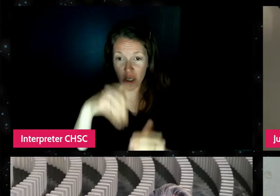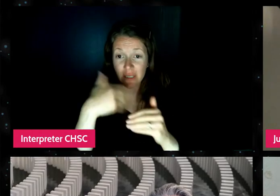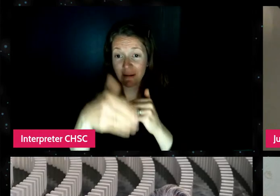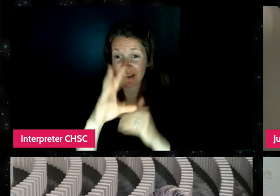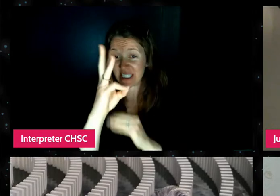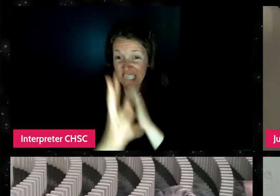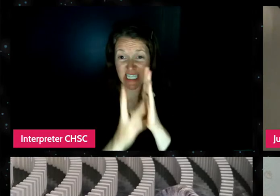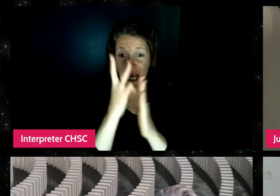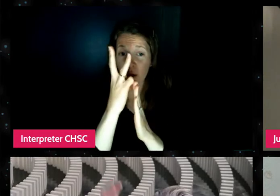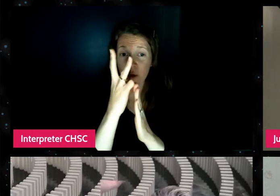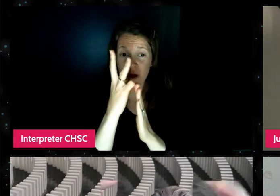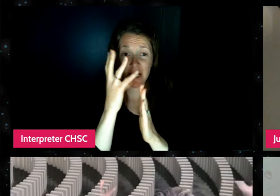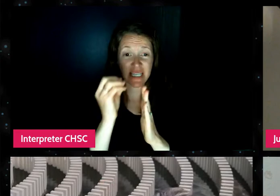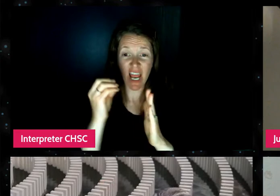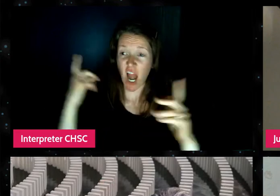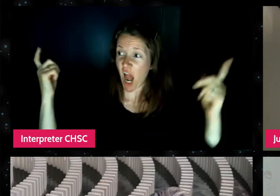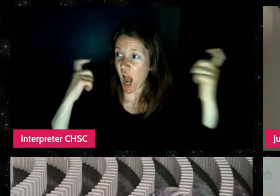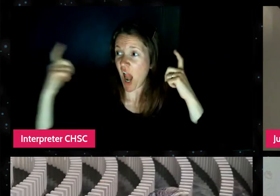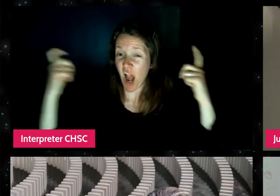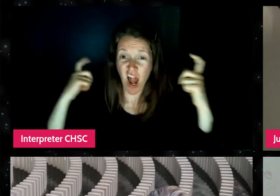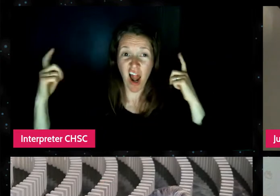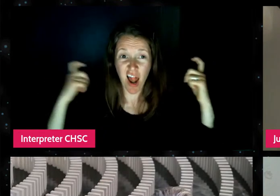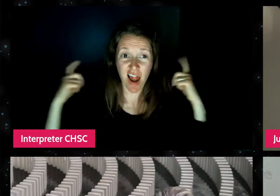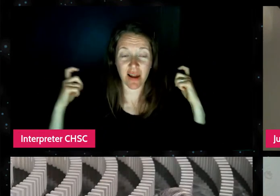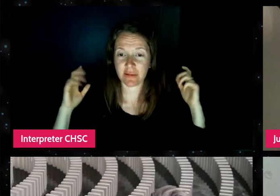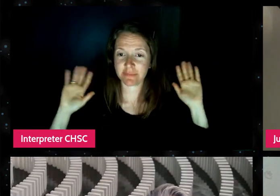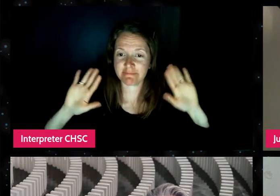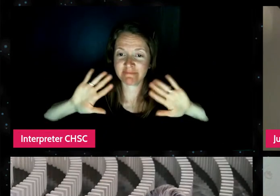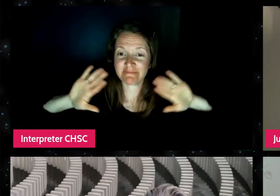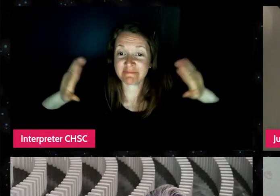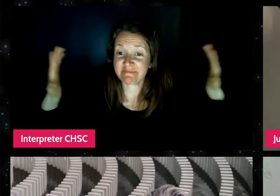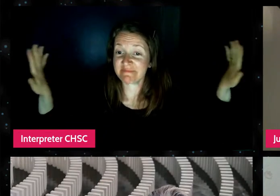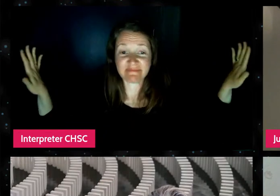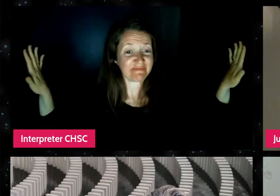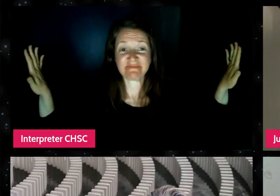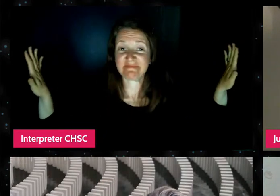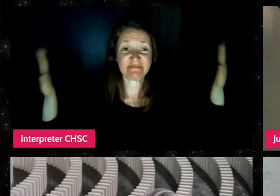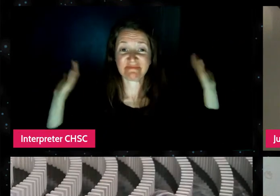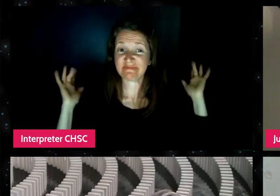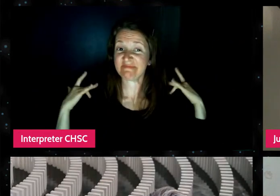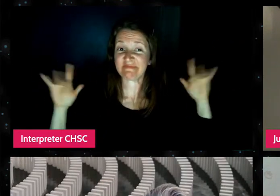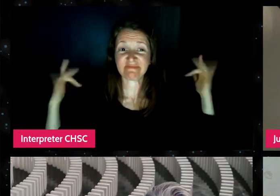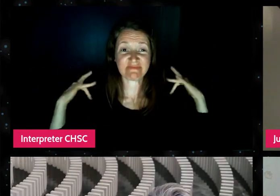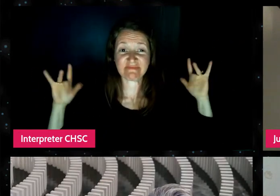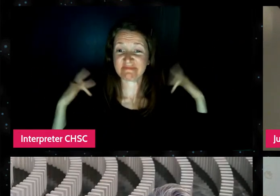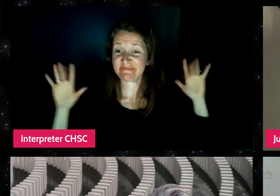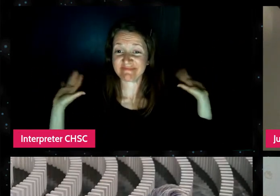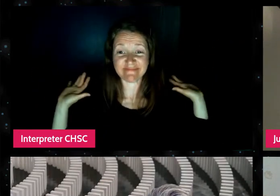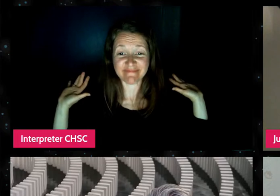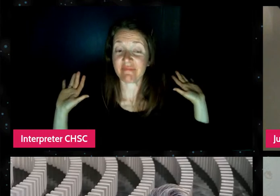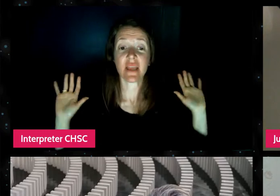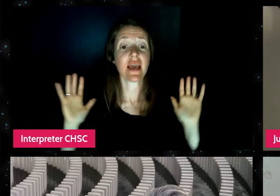and none of this chaos around me is gonna affect that. And obviously we're also talking about an art form